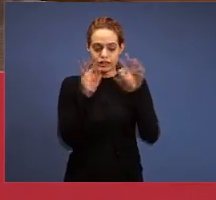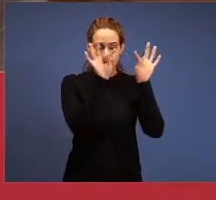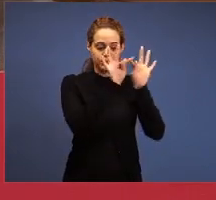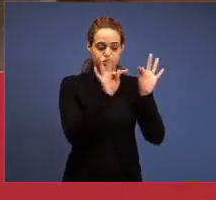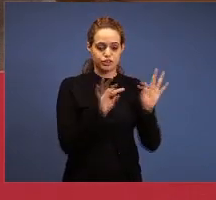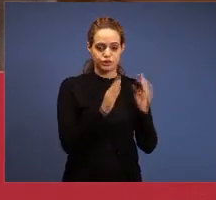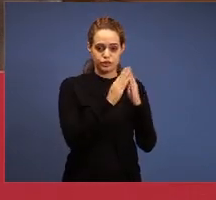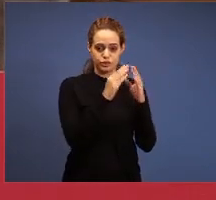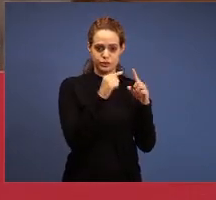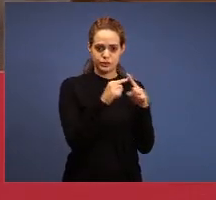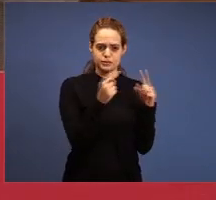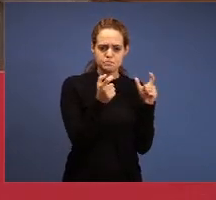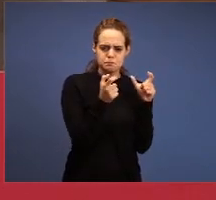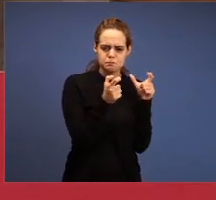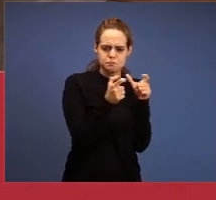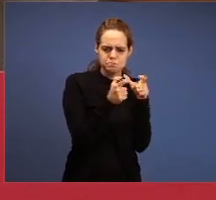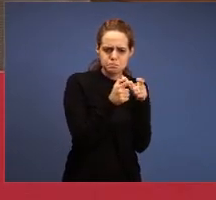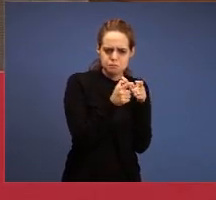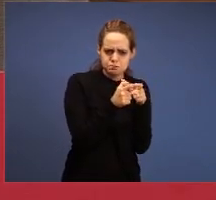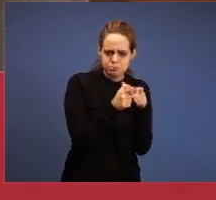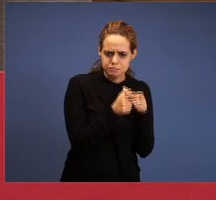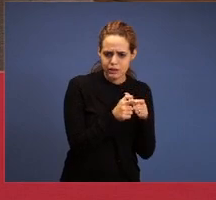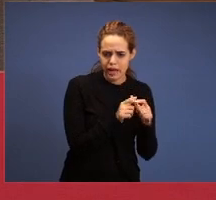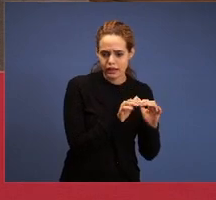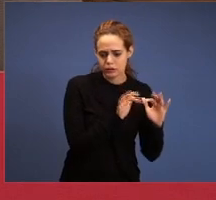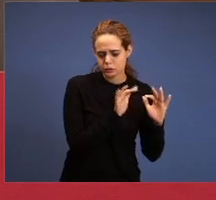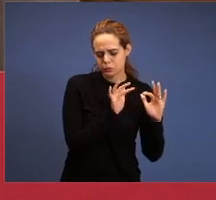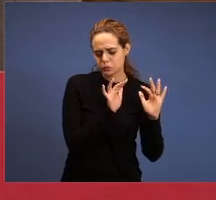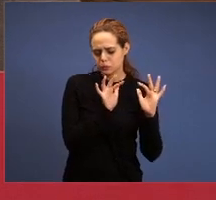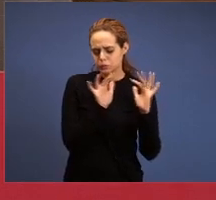this rest came here, even smaller,